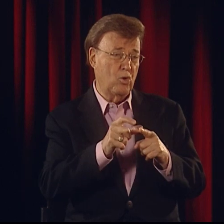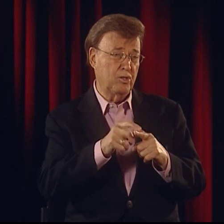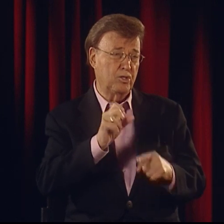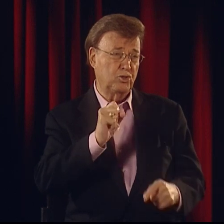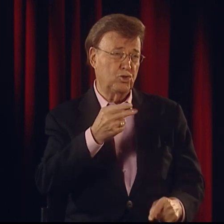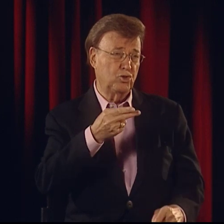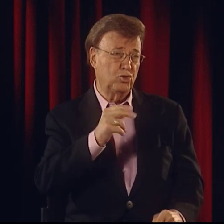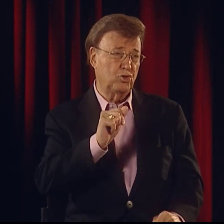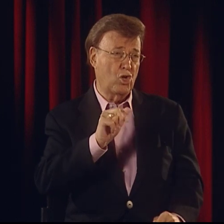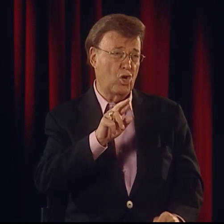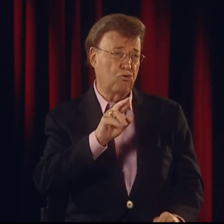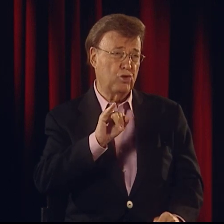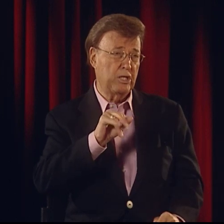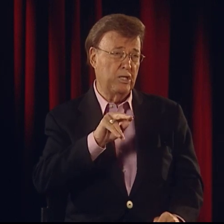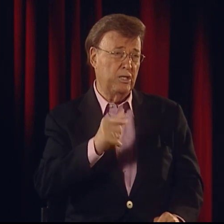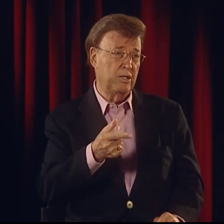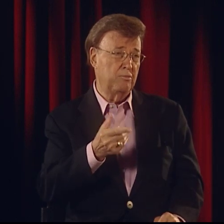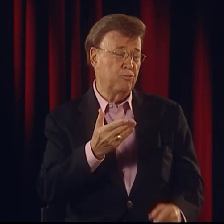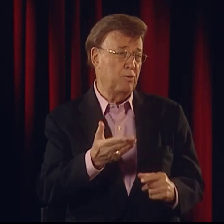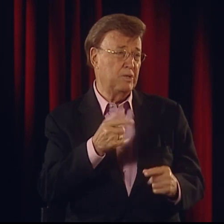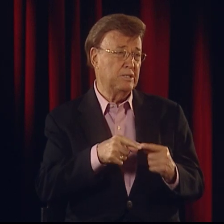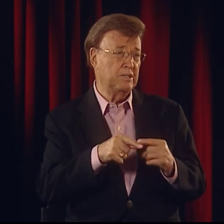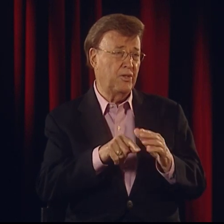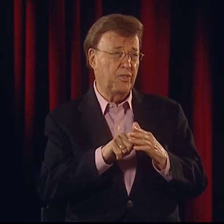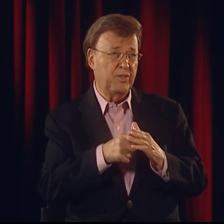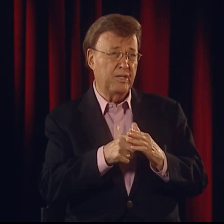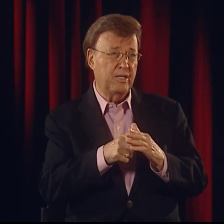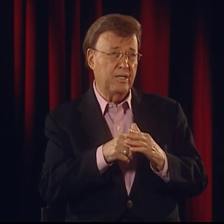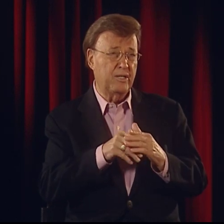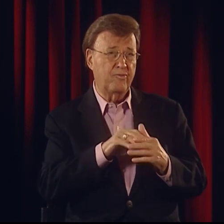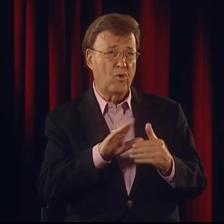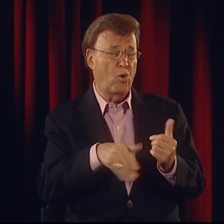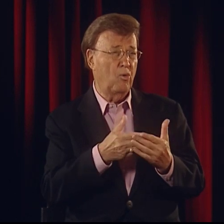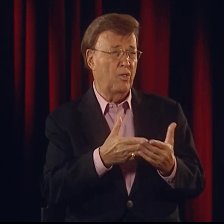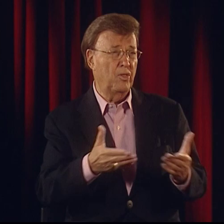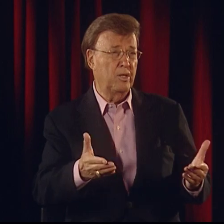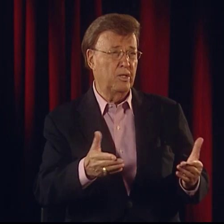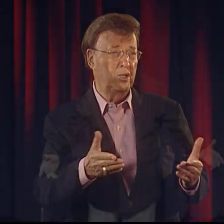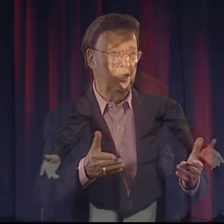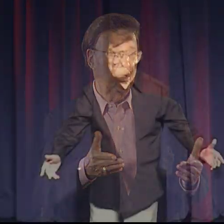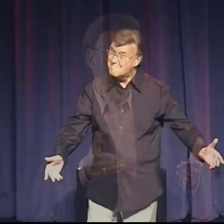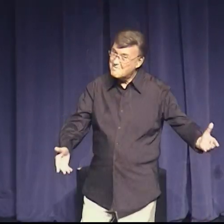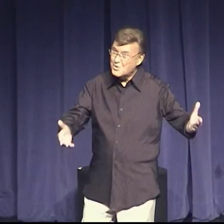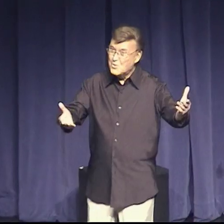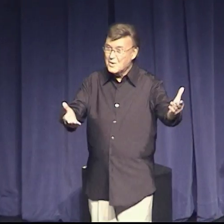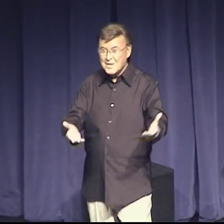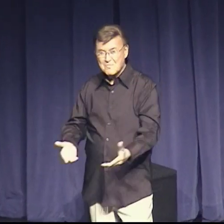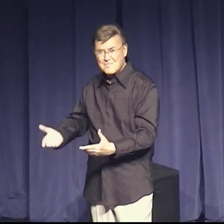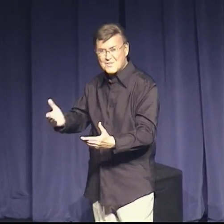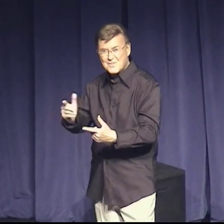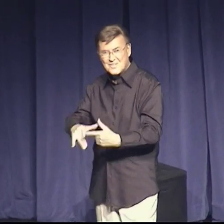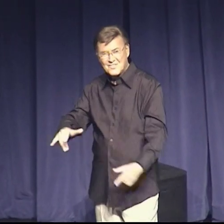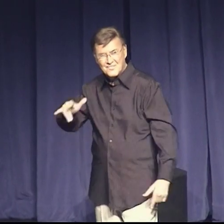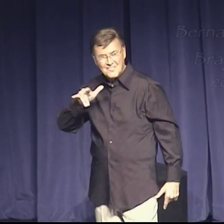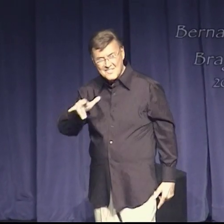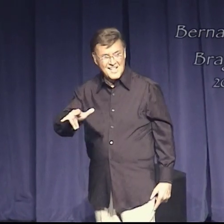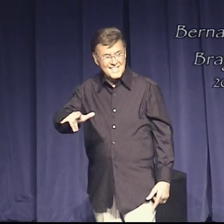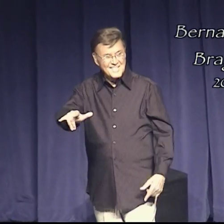Sharing - maybe that is the key to the whole thing, the whole idea of poetry - sharing.